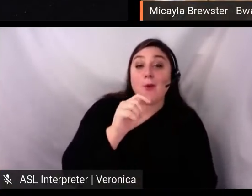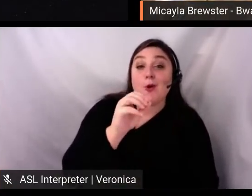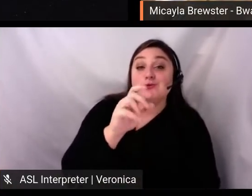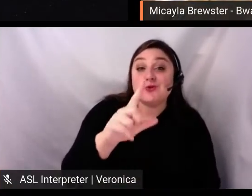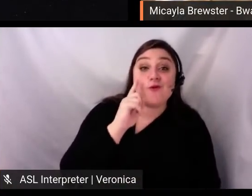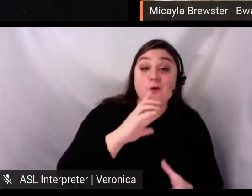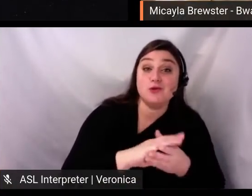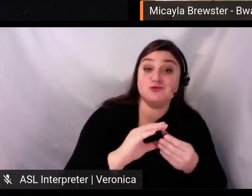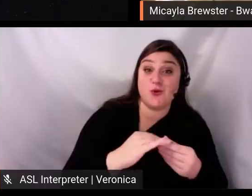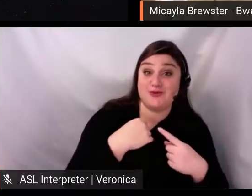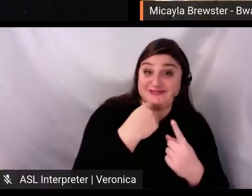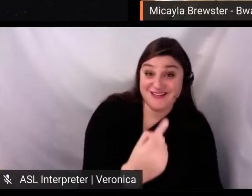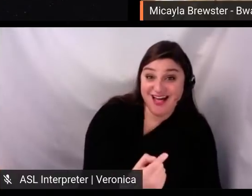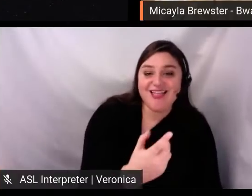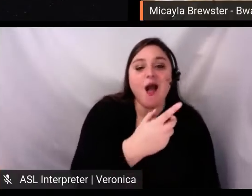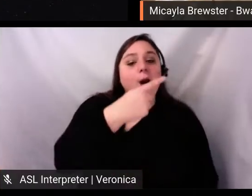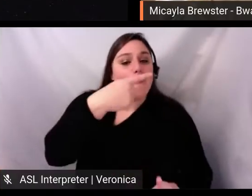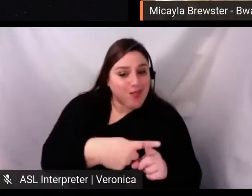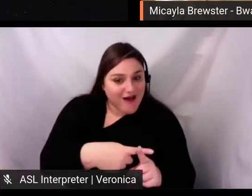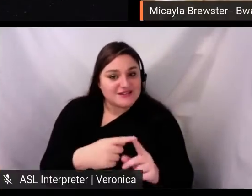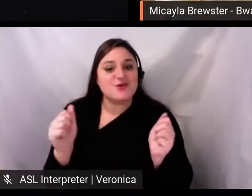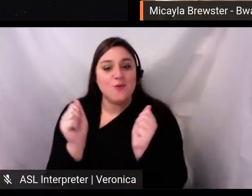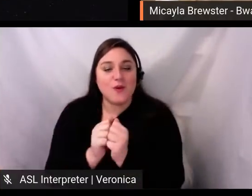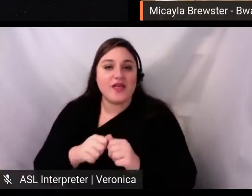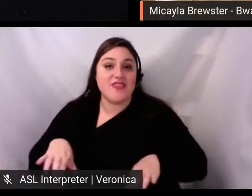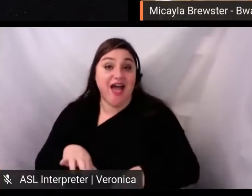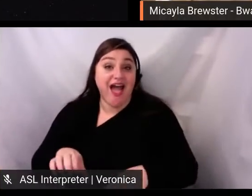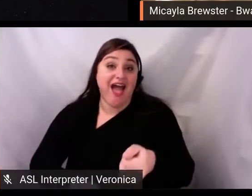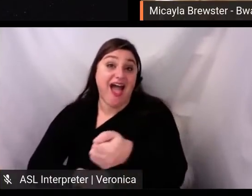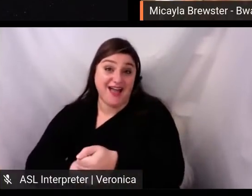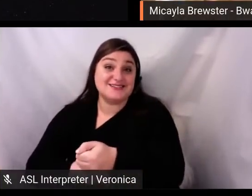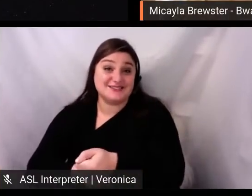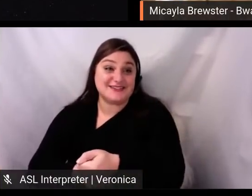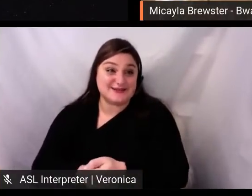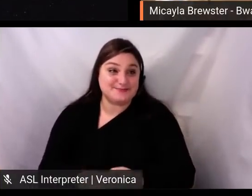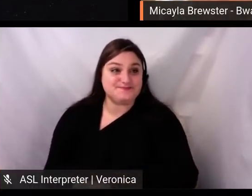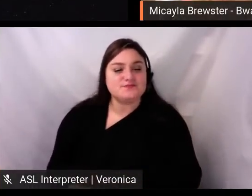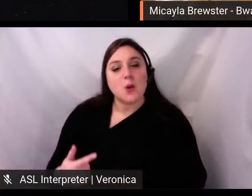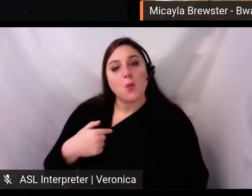So we see how difficult conversations can be introduced in an impactful